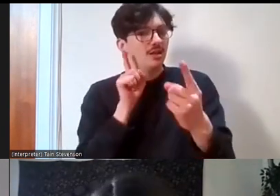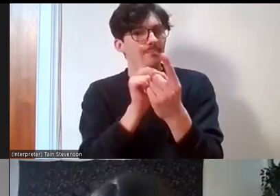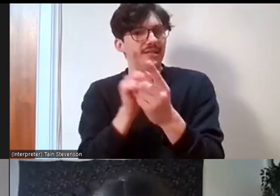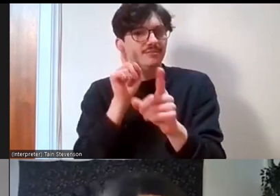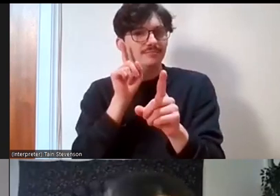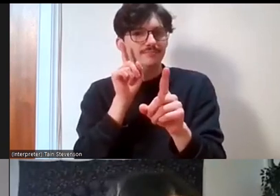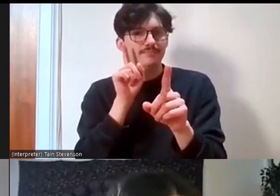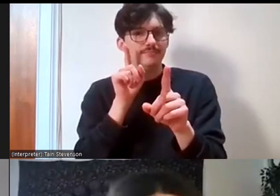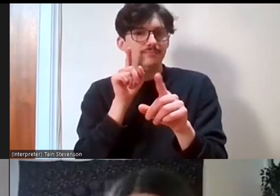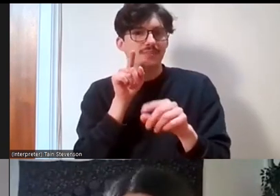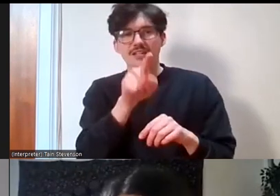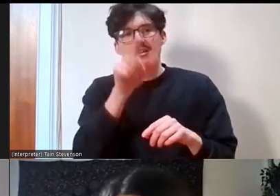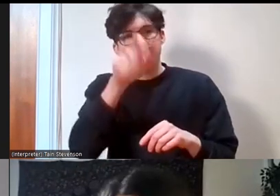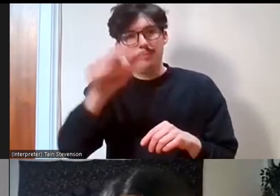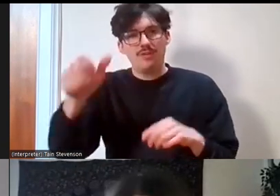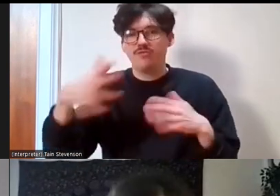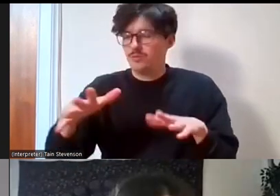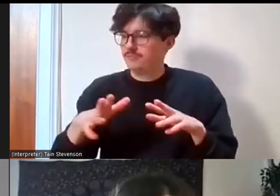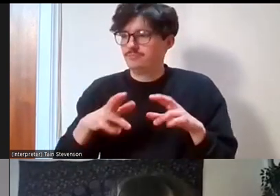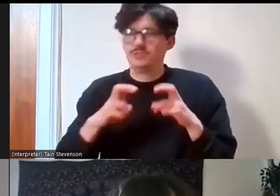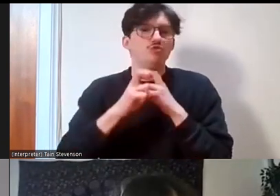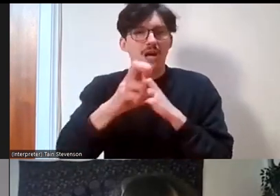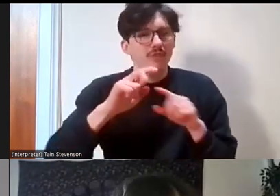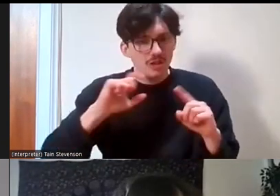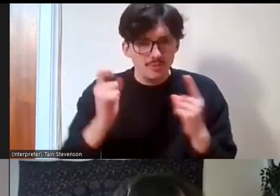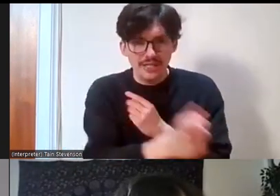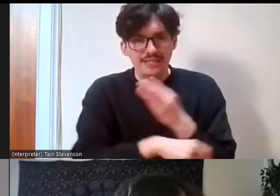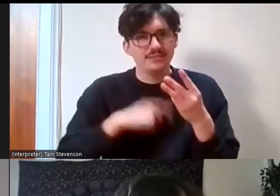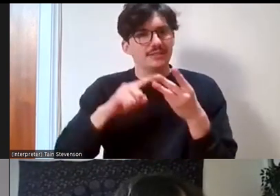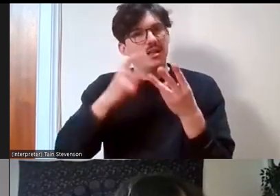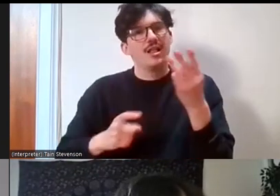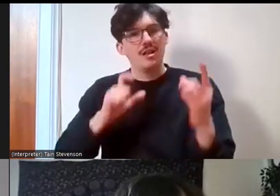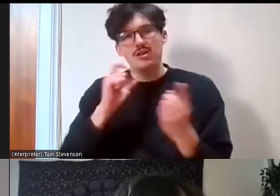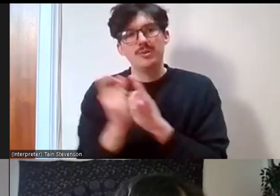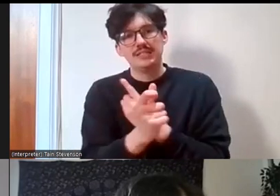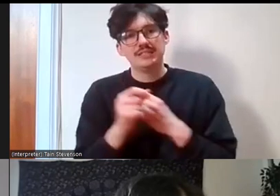Gypsy Roma traveller communities, people from the BIPOC communities that are really ahead of the